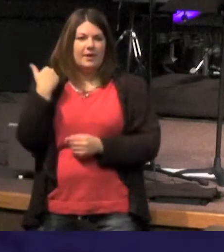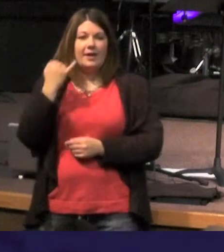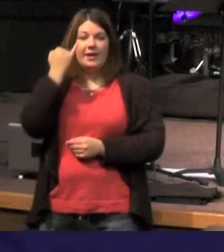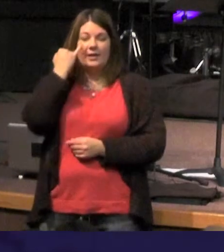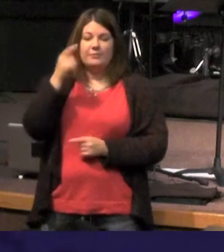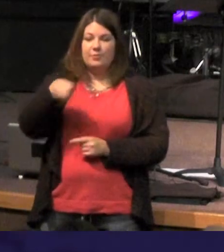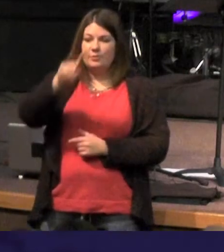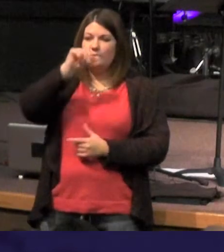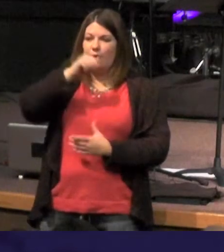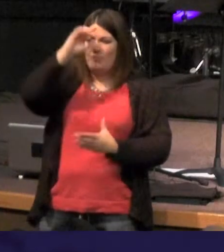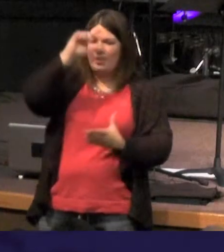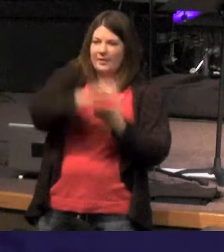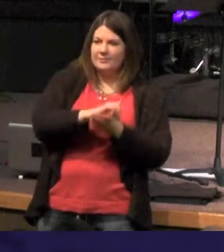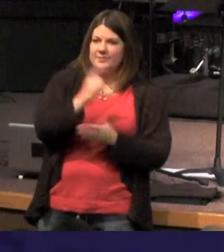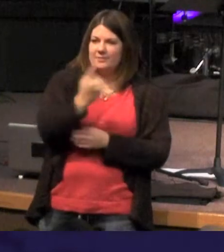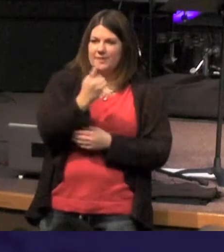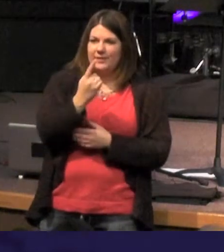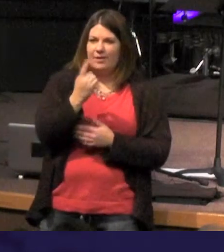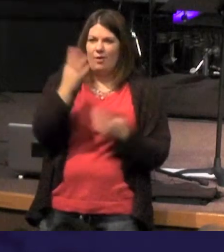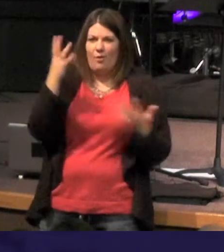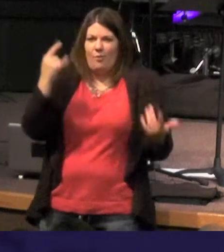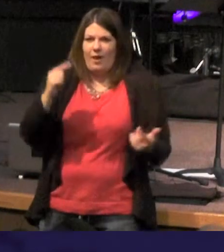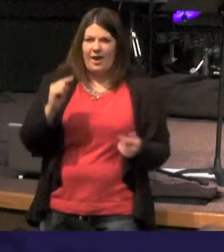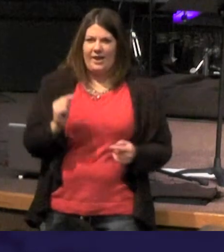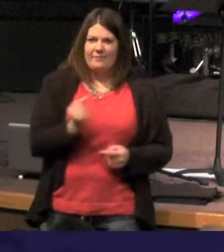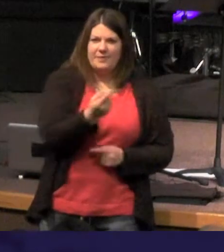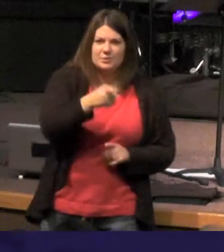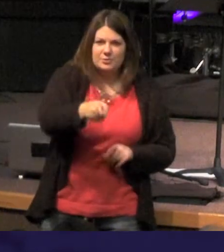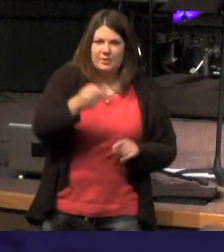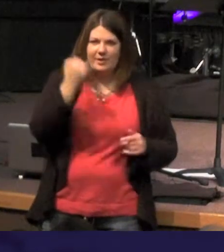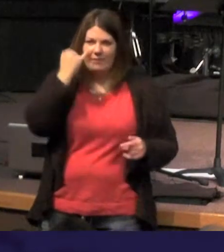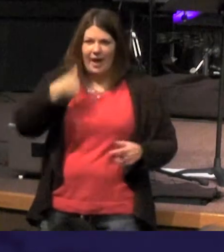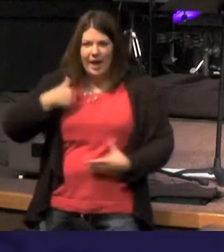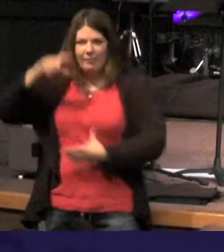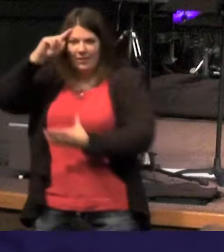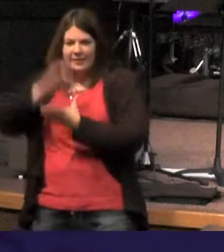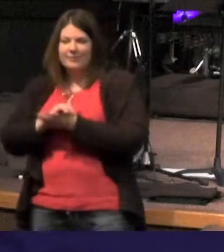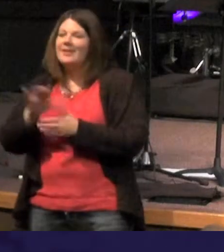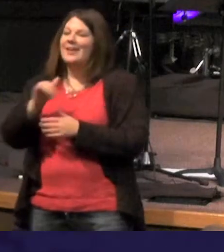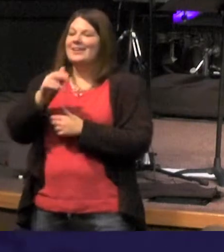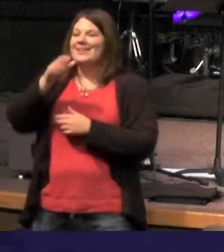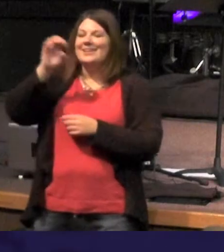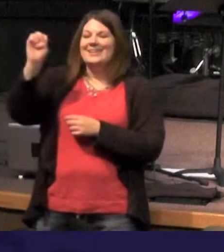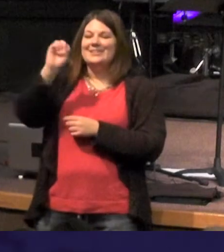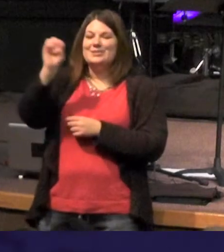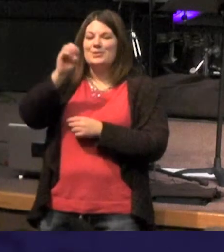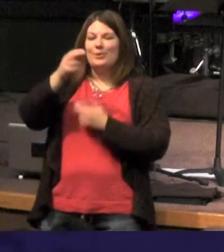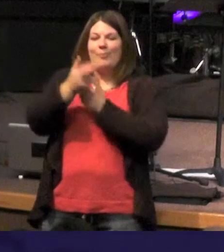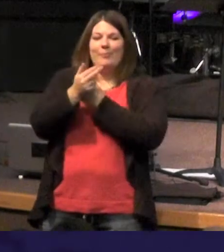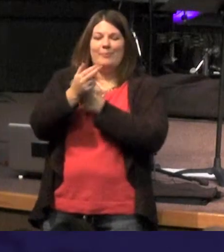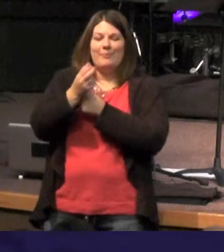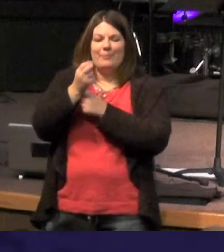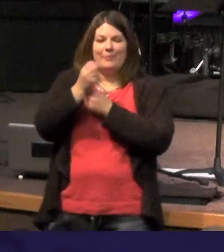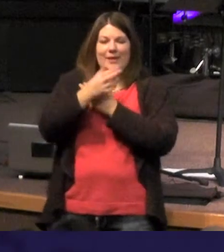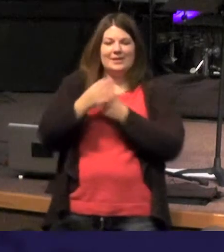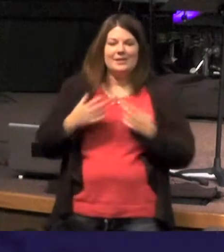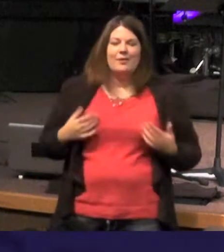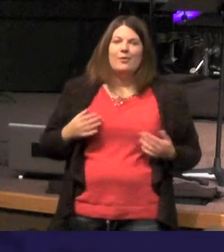if you don't believe in something why is that a bother to you that I believe it take the Easter Bunny or flying reindeer